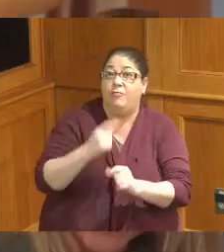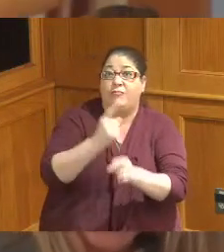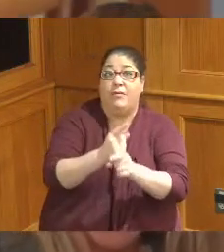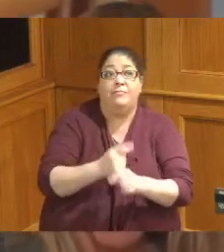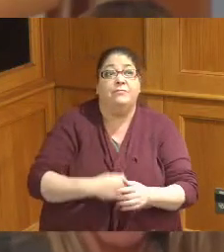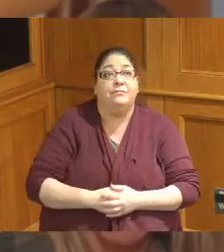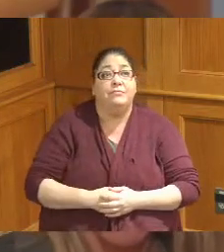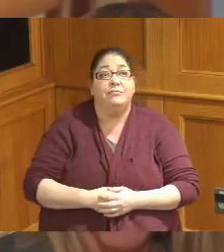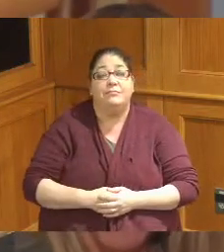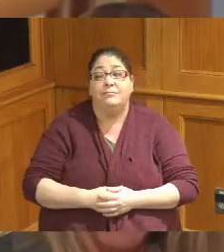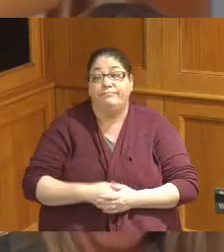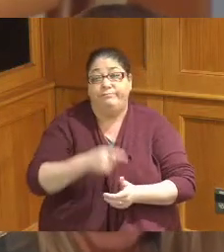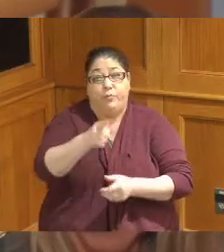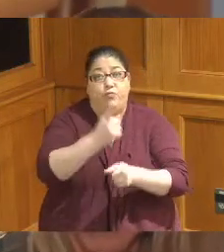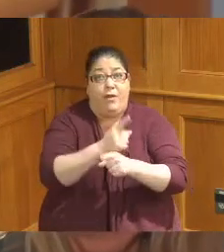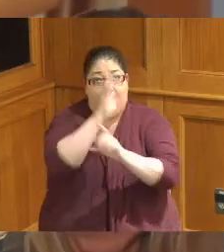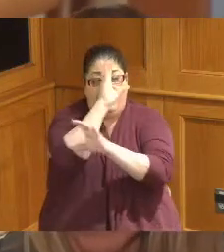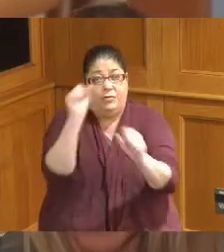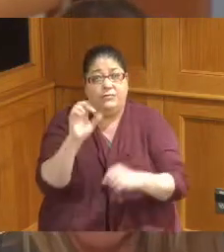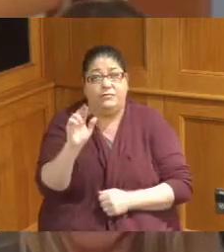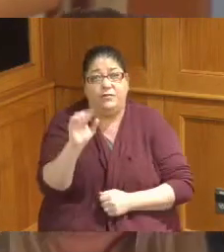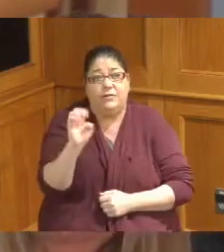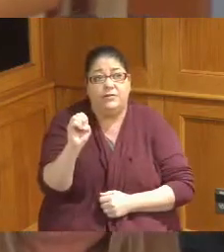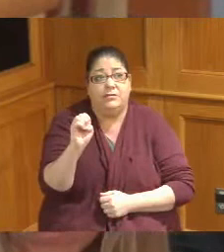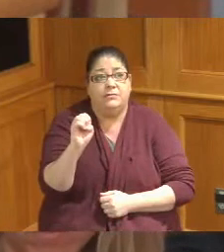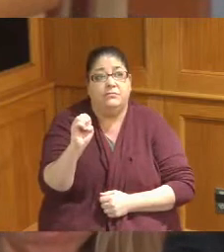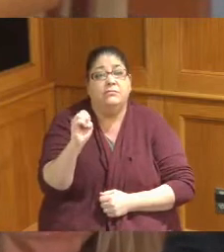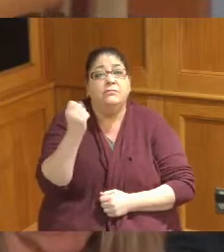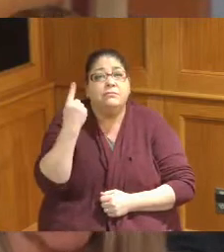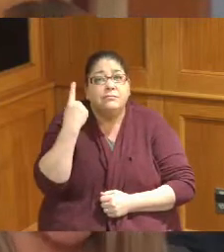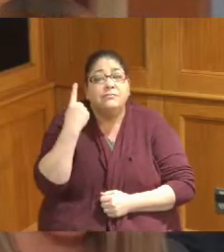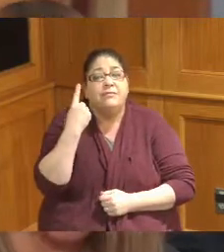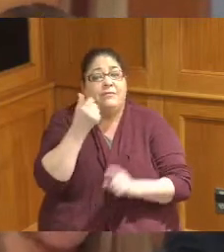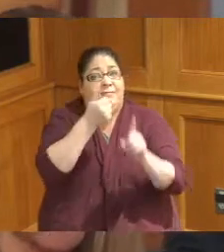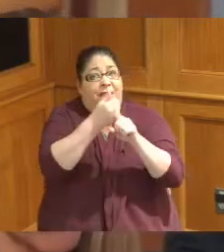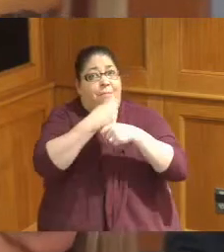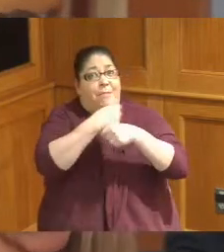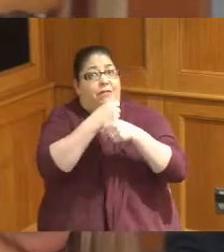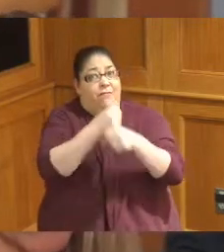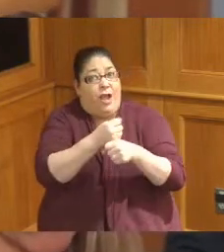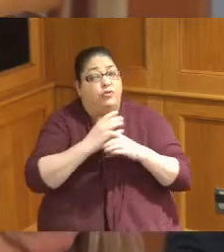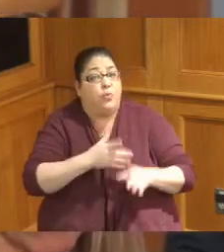President Reece that the it is the responsibility of the Transformer manufacturer and also